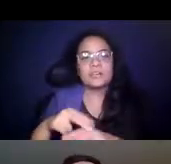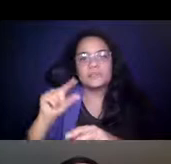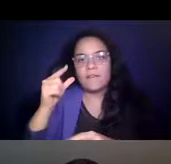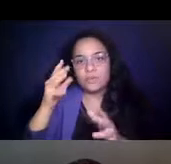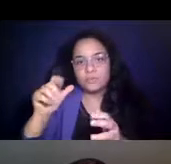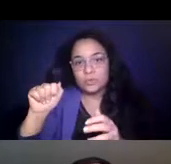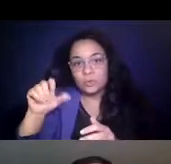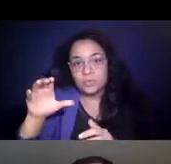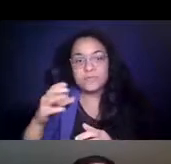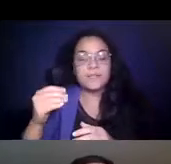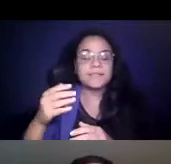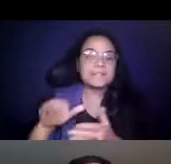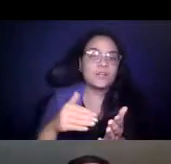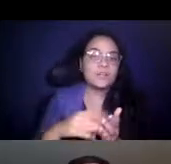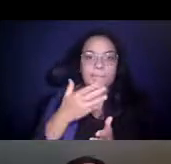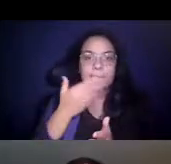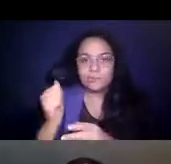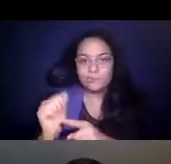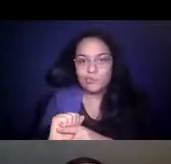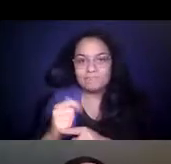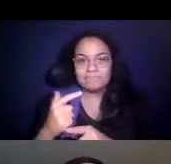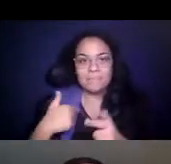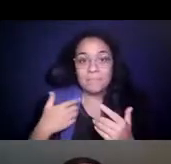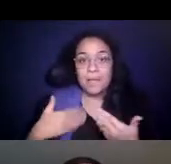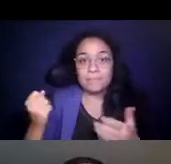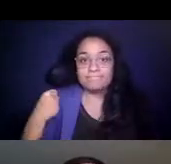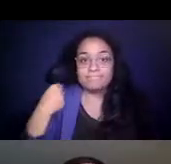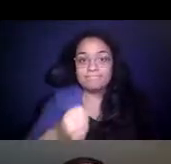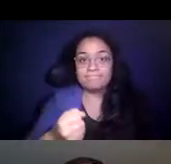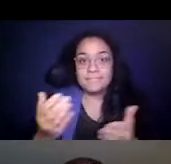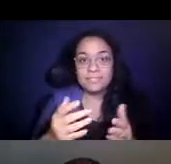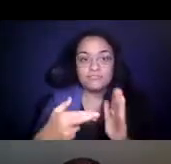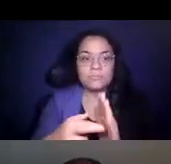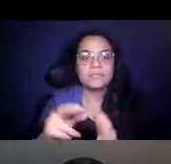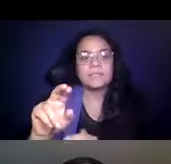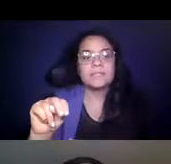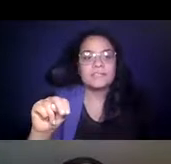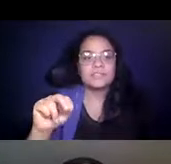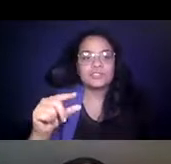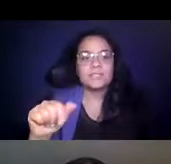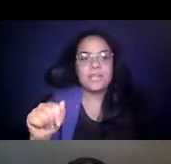our center for best practices and I'm happy to be 14:29:08 here today representing NGA to talk about returning ridership to our nation's